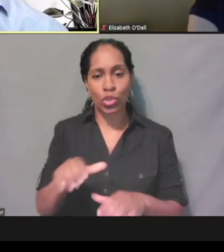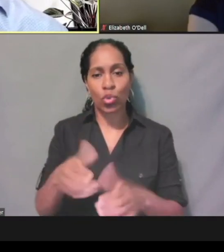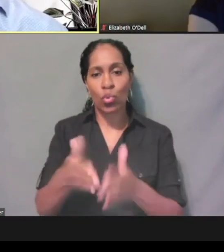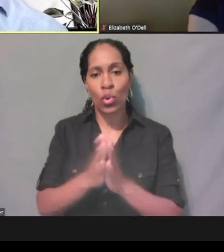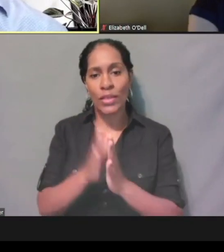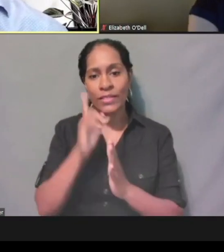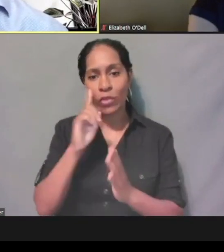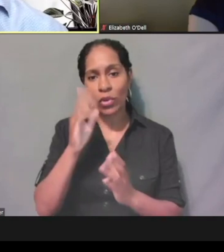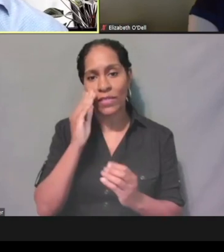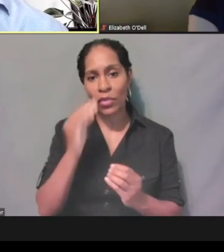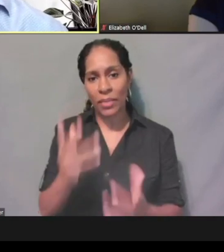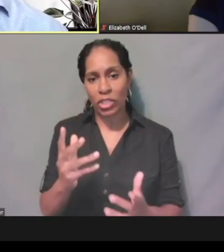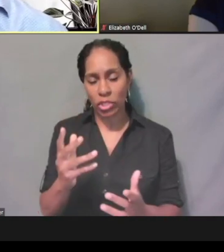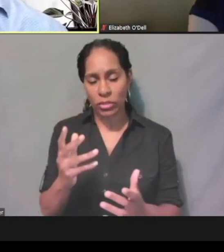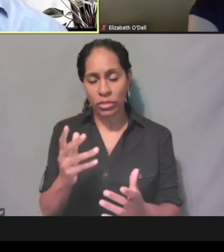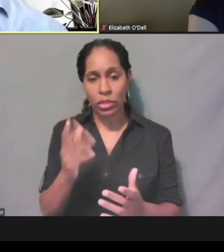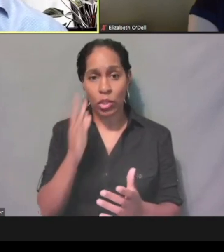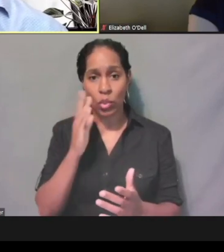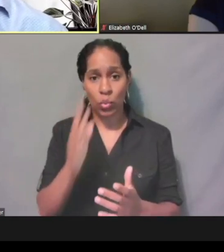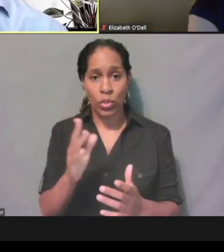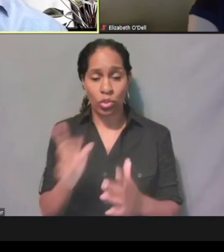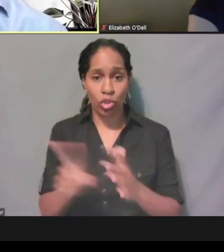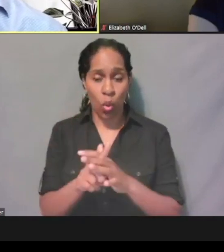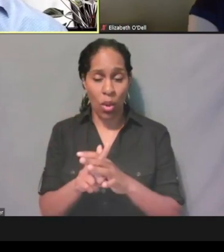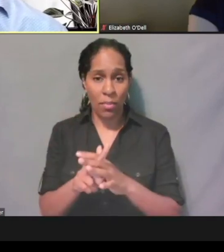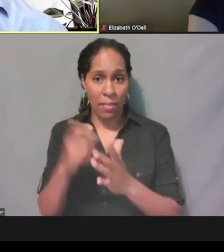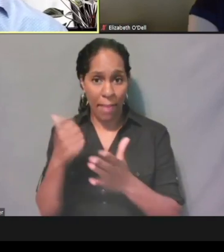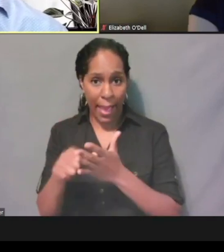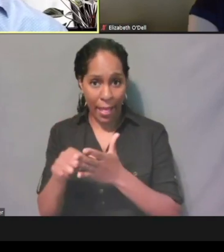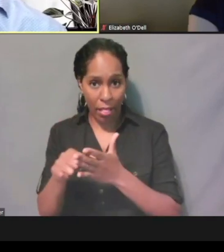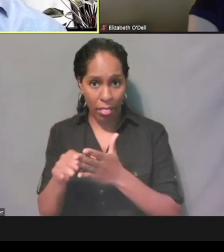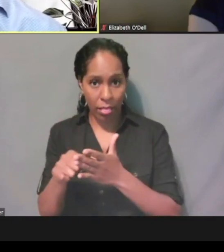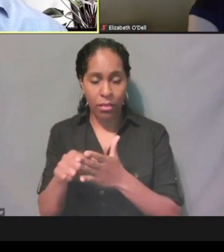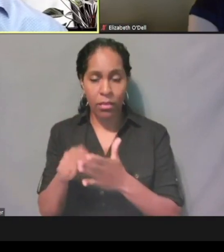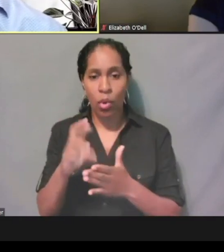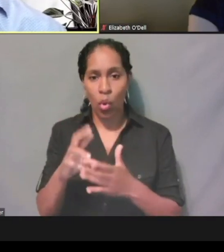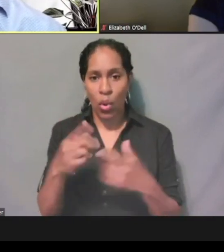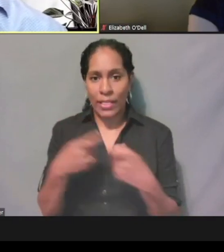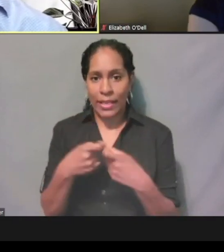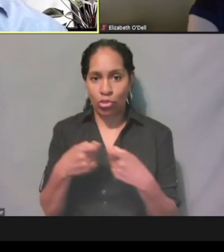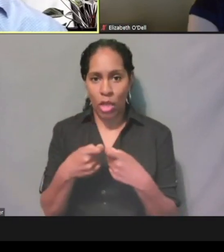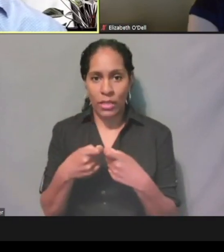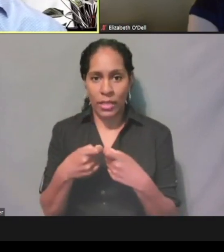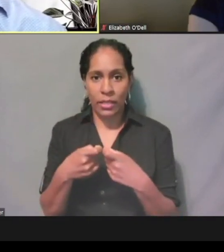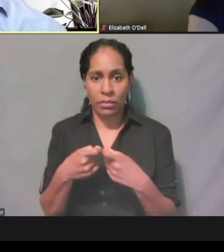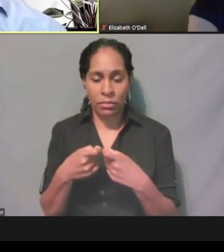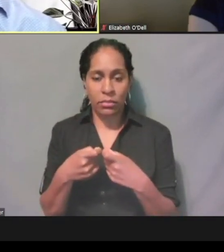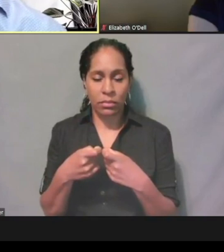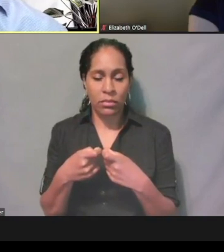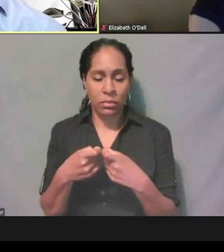either via the postal service or that electronic notice to their ePASS inbox.